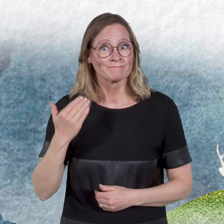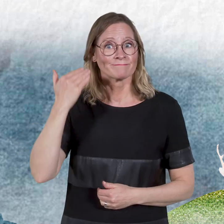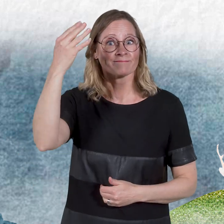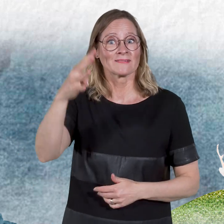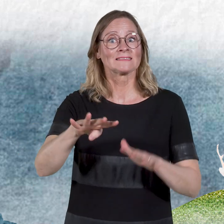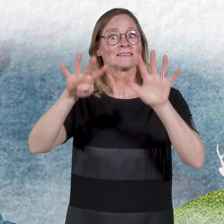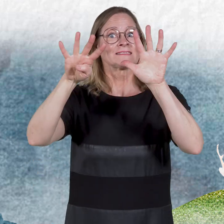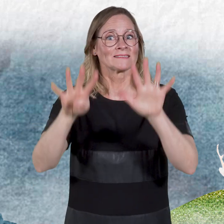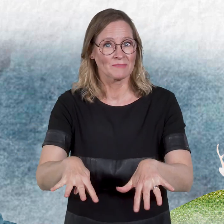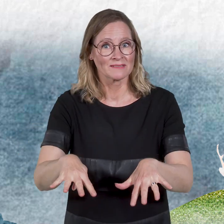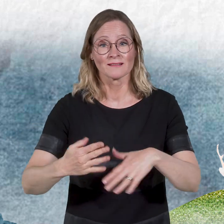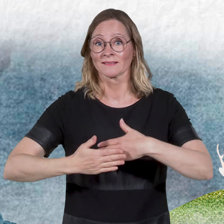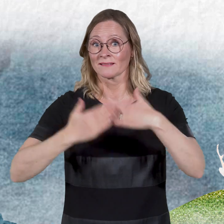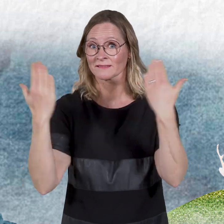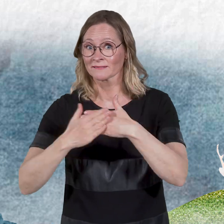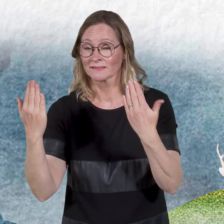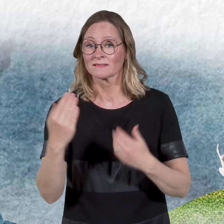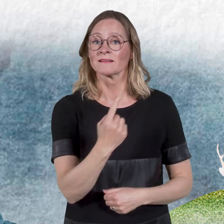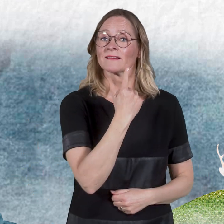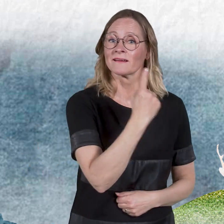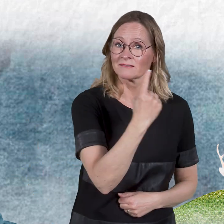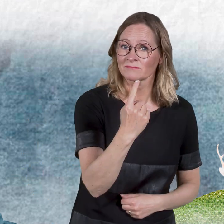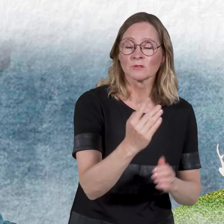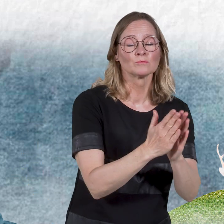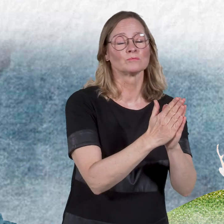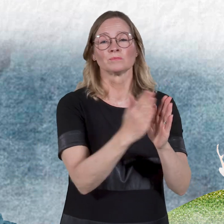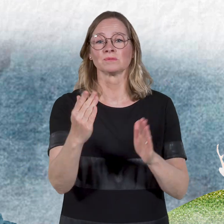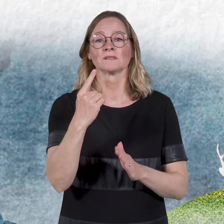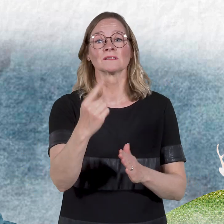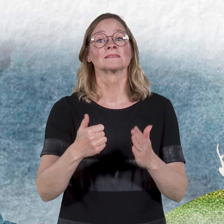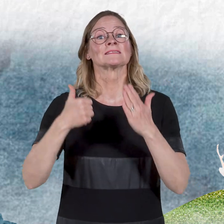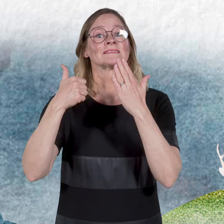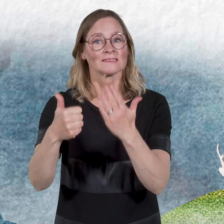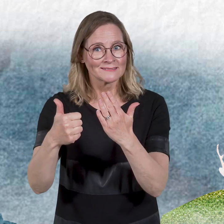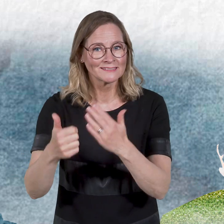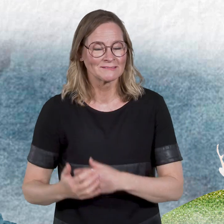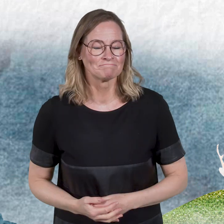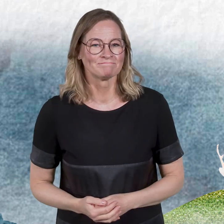from 11th to 16th September 2023.